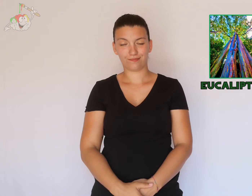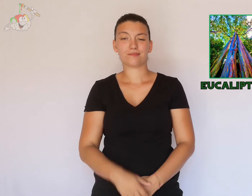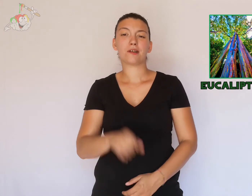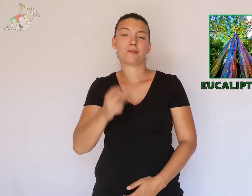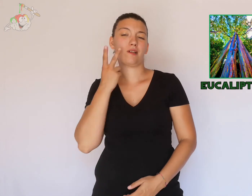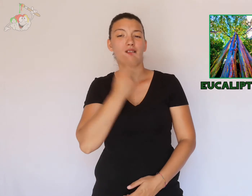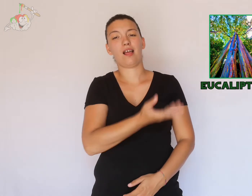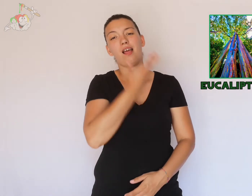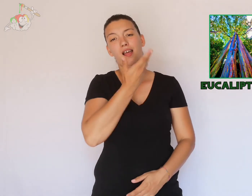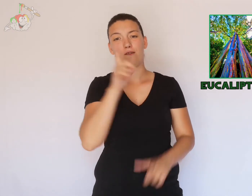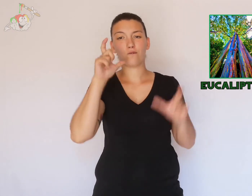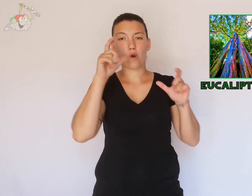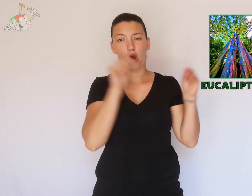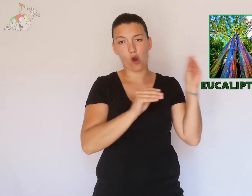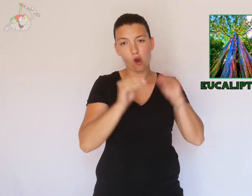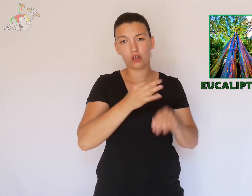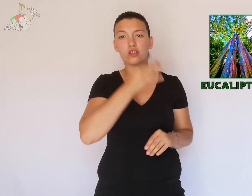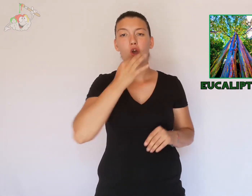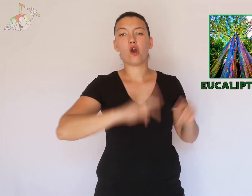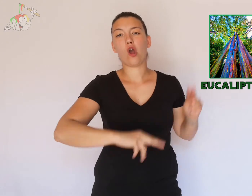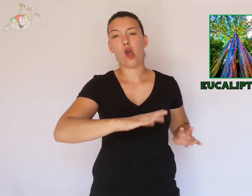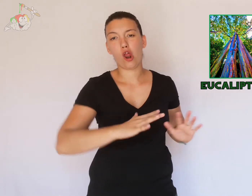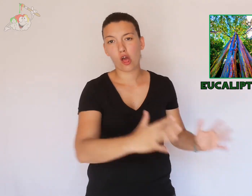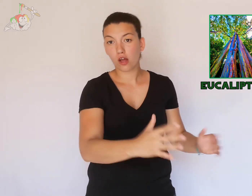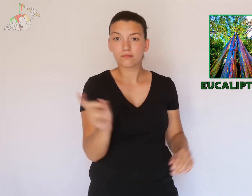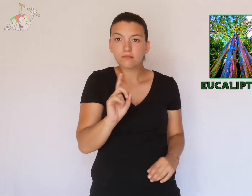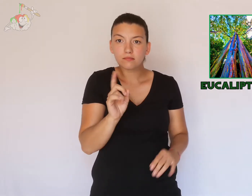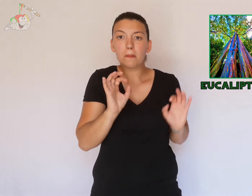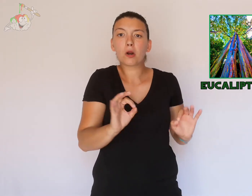The doubt arises that it is subjected to photo retouching or has been painted, instead it